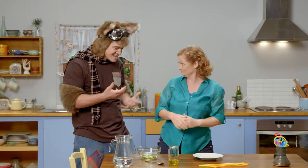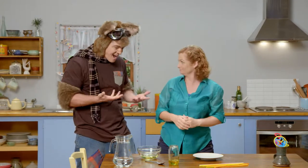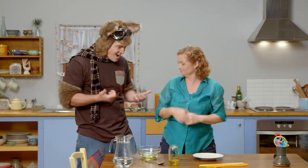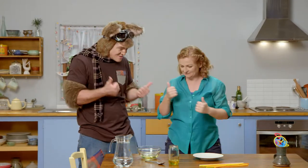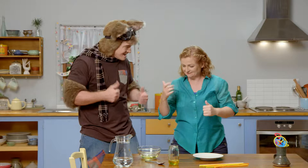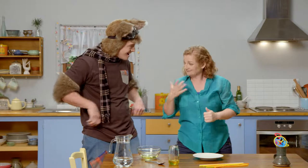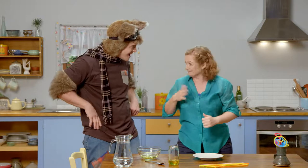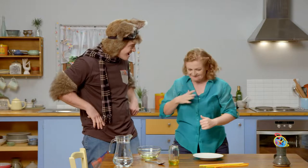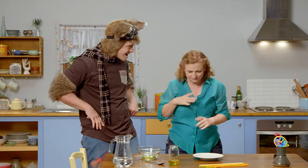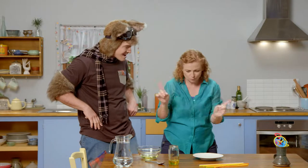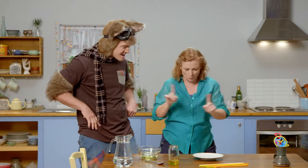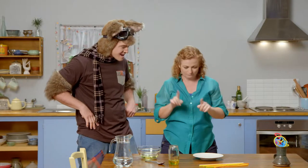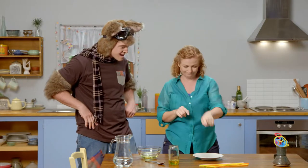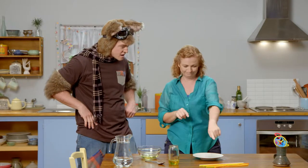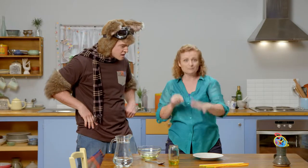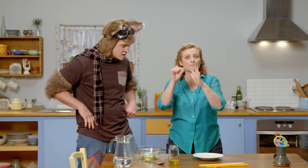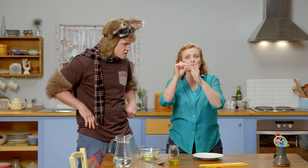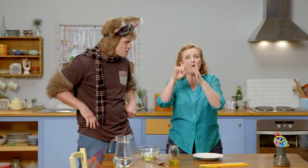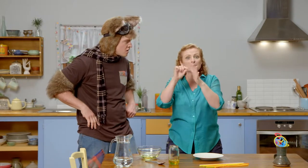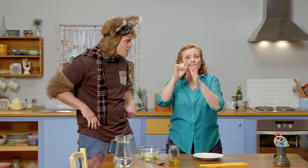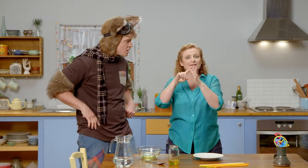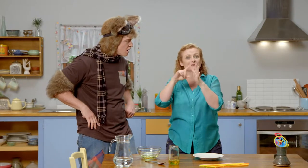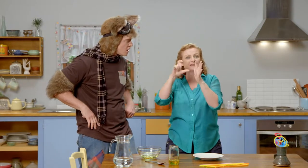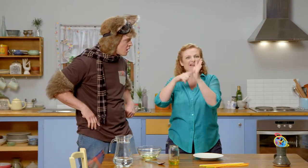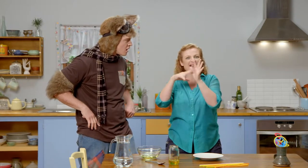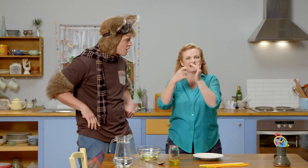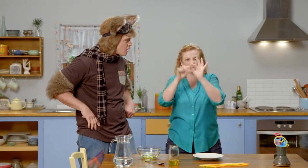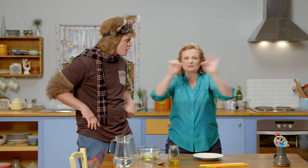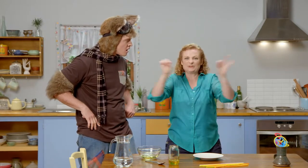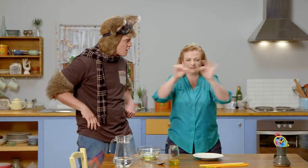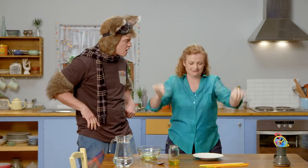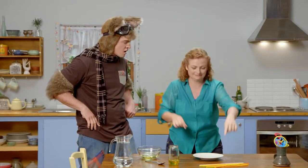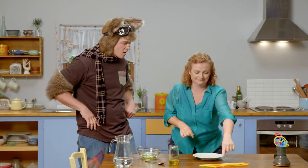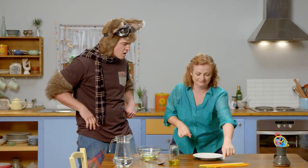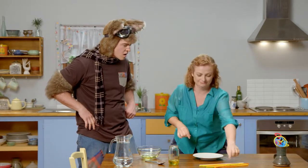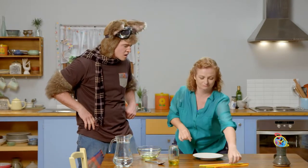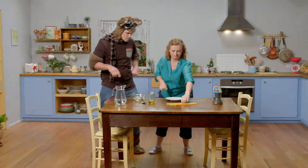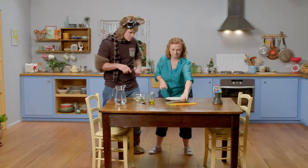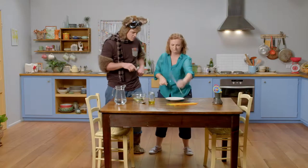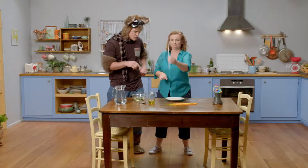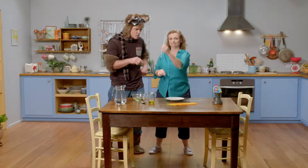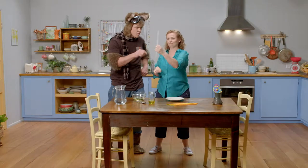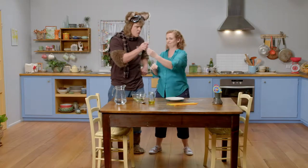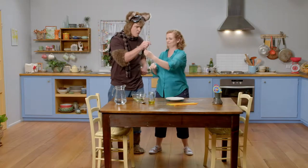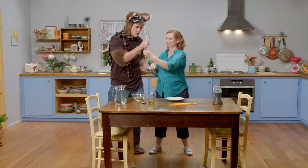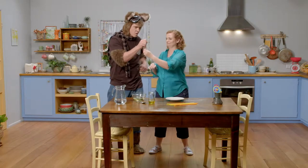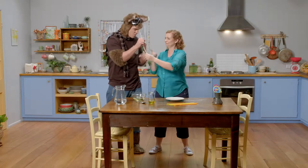Oh, yeah. So to make the bubbles, we just need a pipe cleaner. Here you go, Possum.